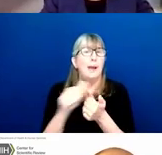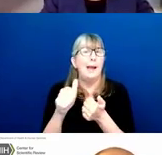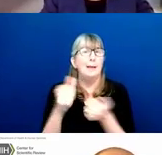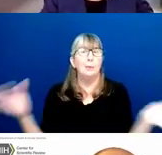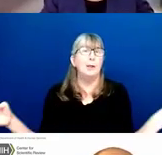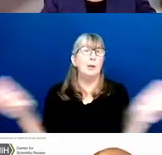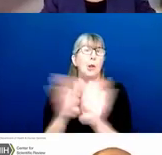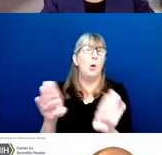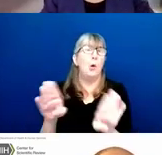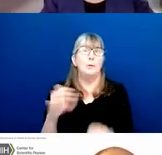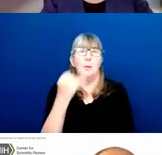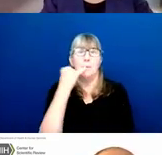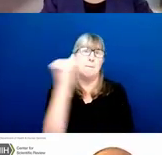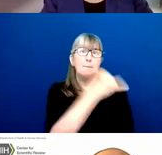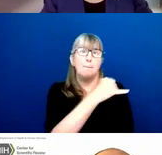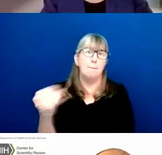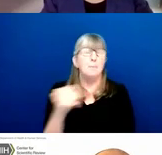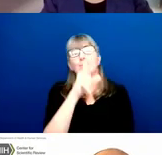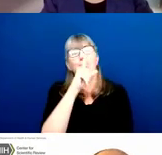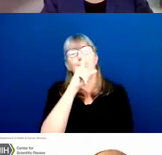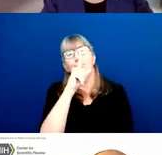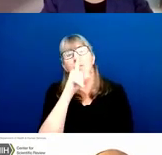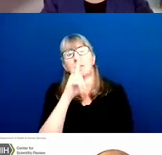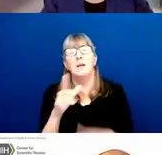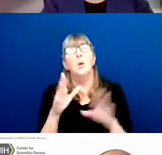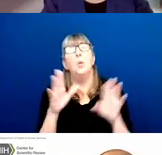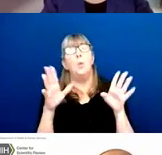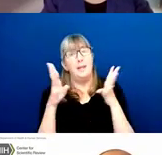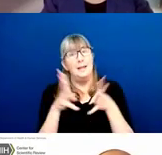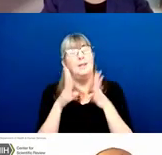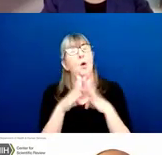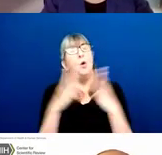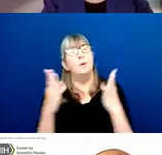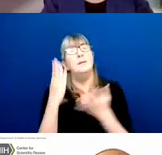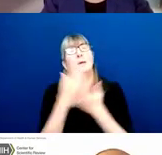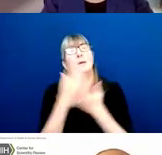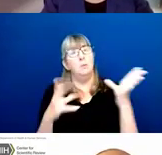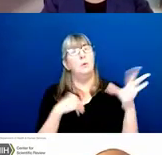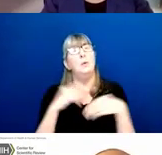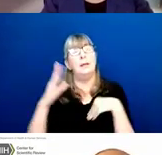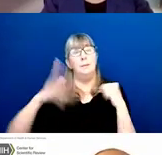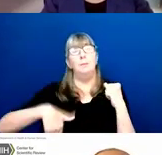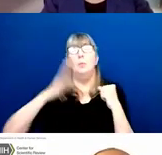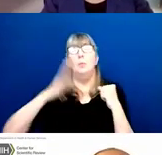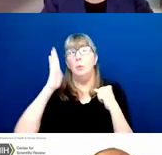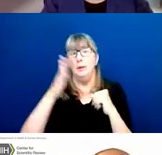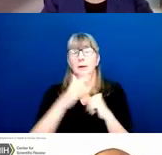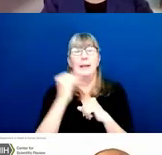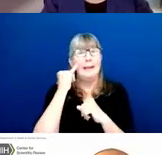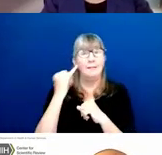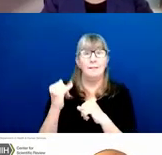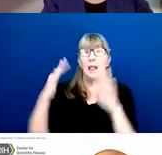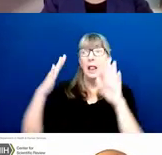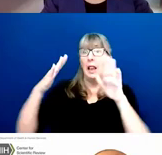open across that deadline because we do take some applications late. If your application is late, you must include a cover letter